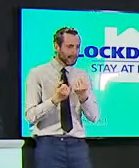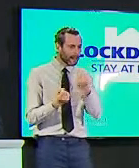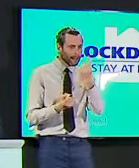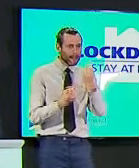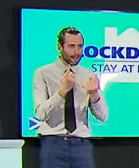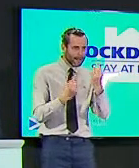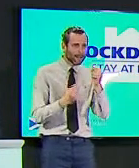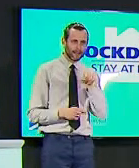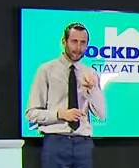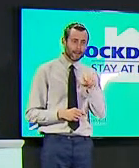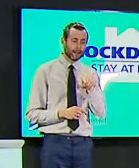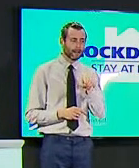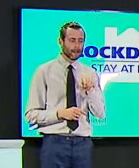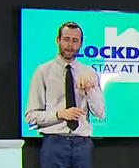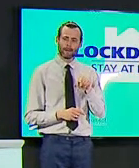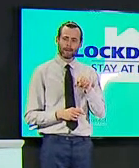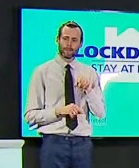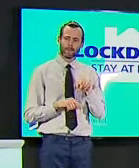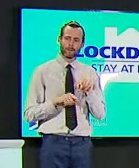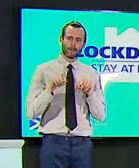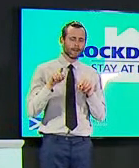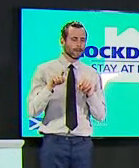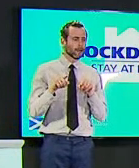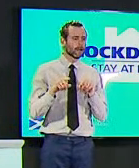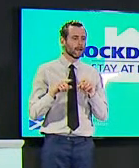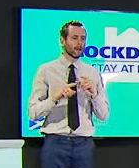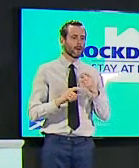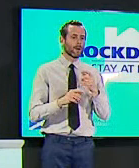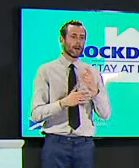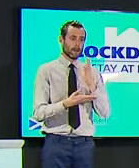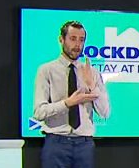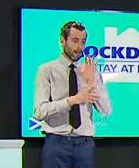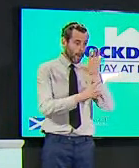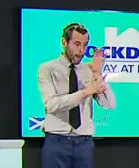issue you were just talking about obviously you set out in the exit strategy earlier this week